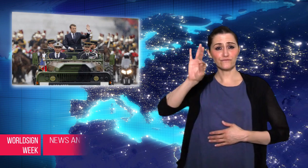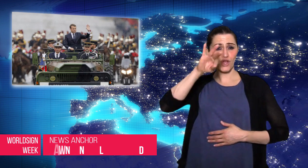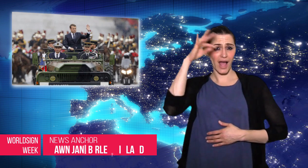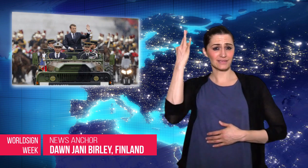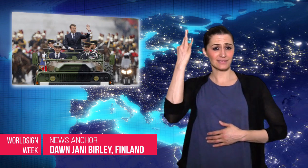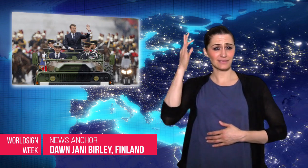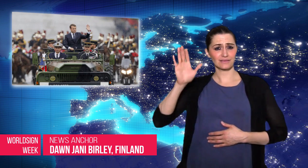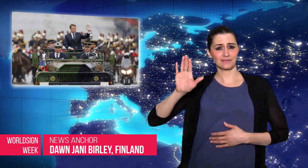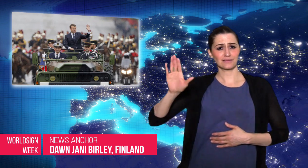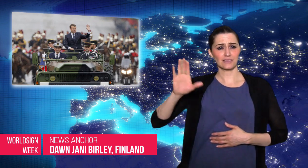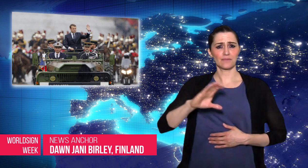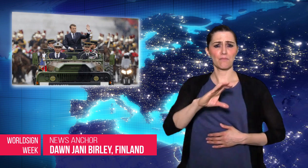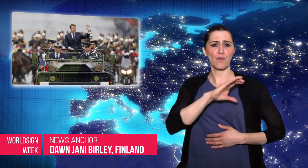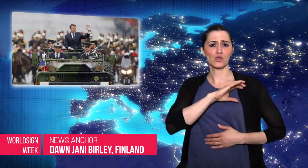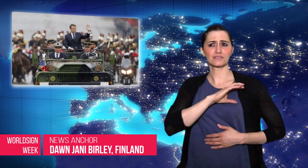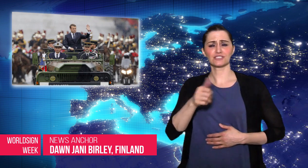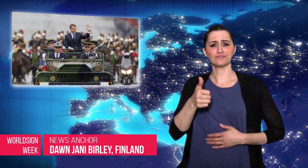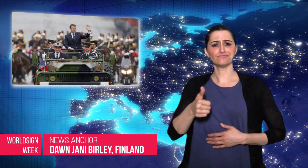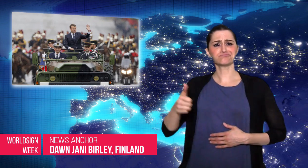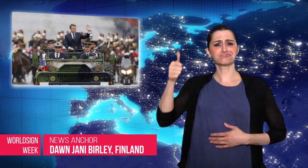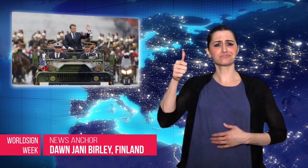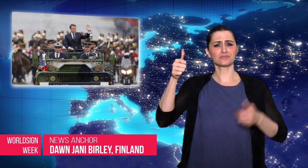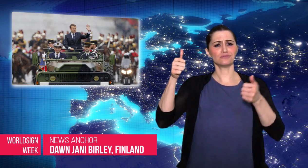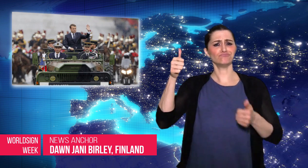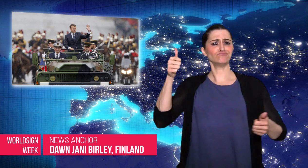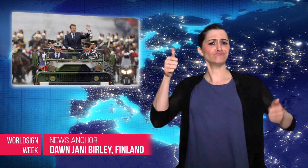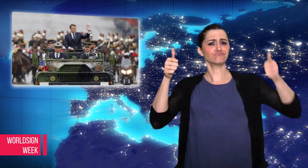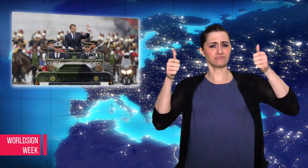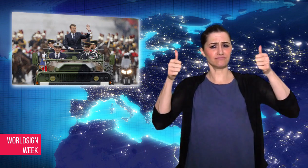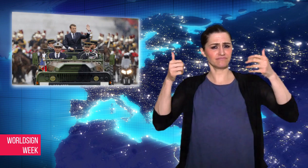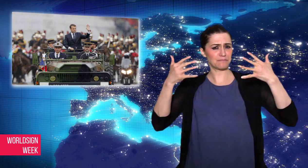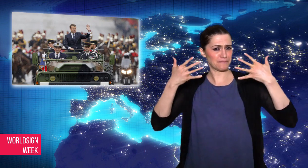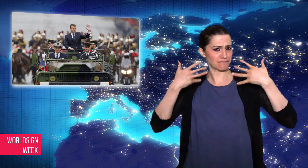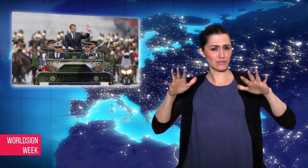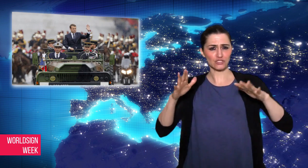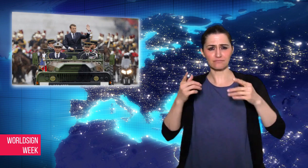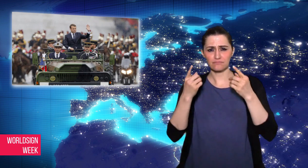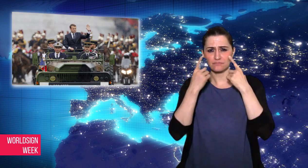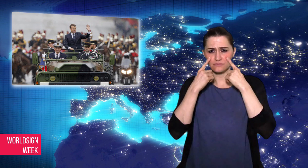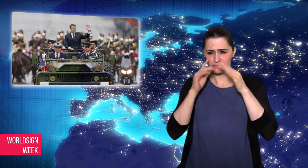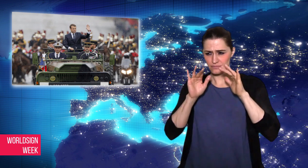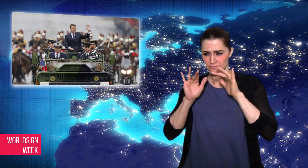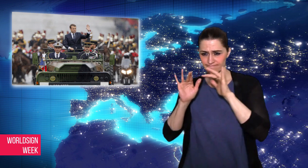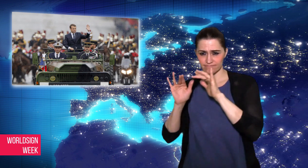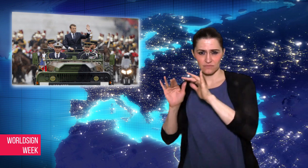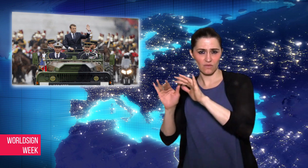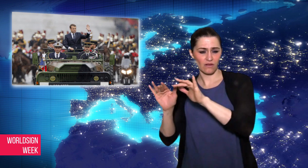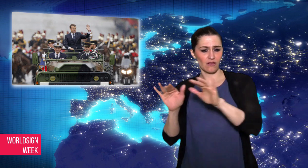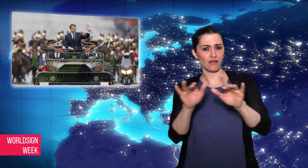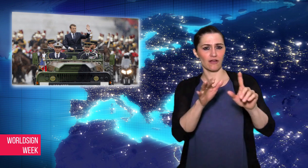Dawn: French authorities have arrested a